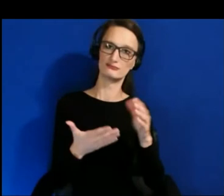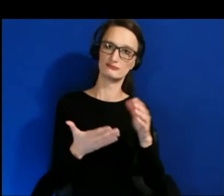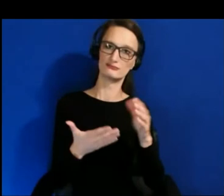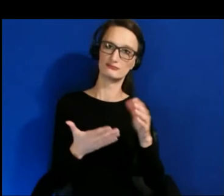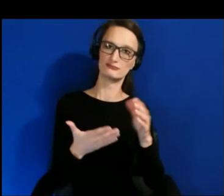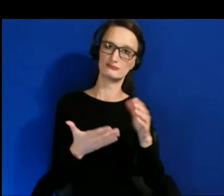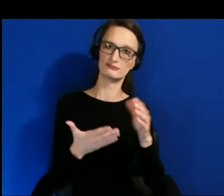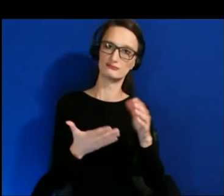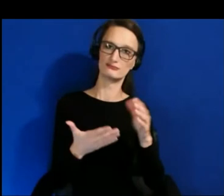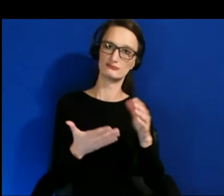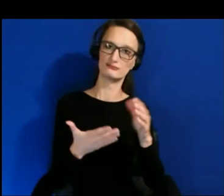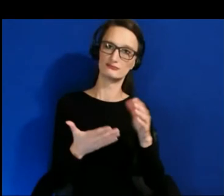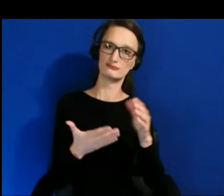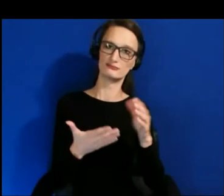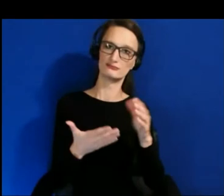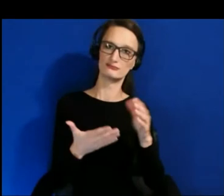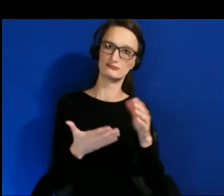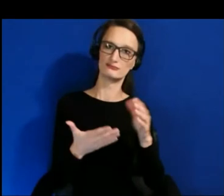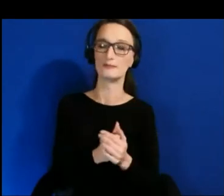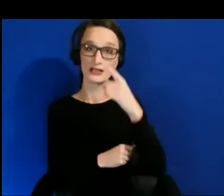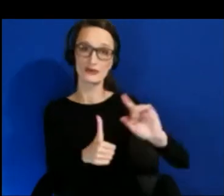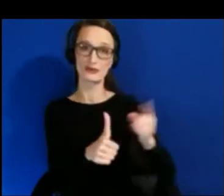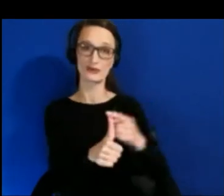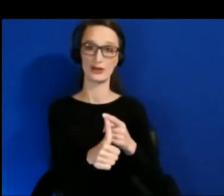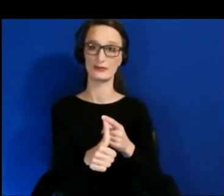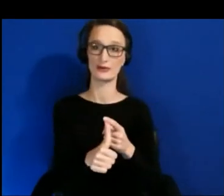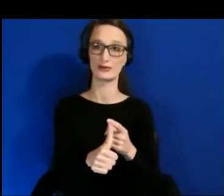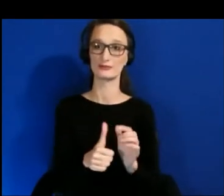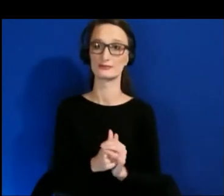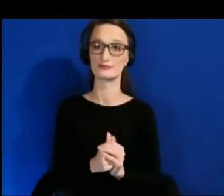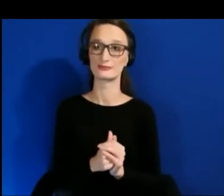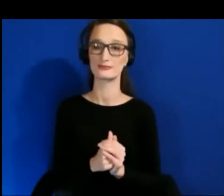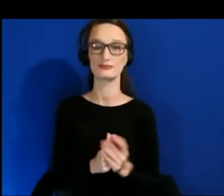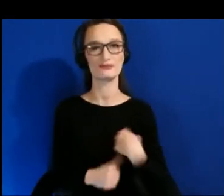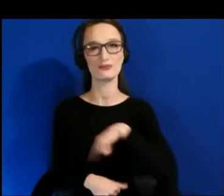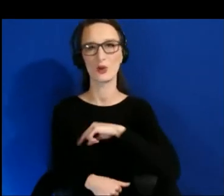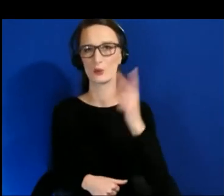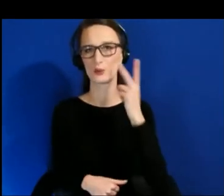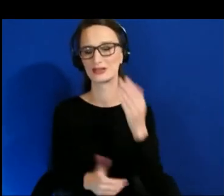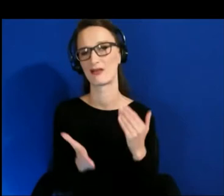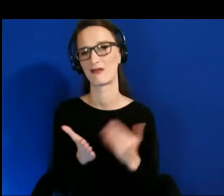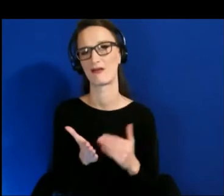We see far too often that developers think of designing for accessibility or building